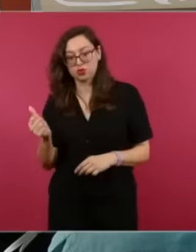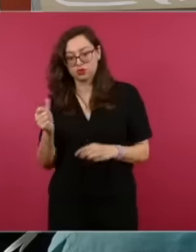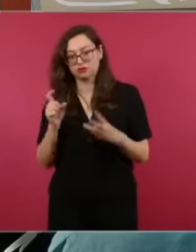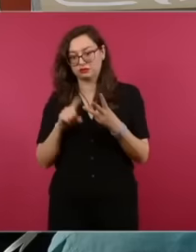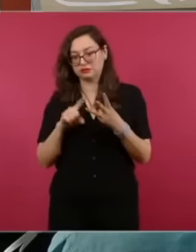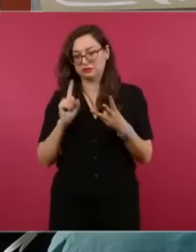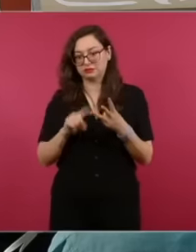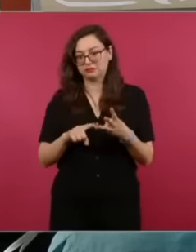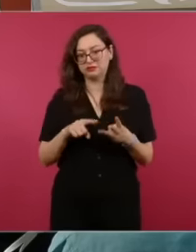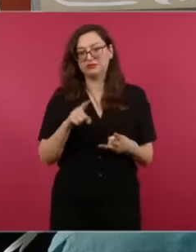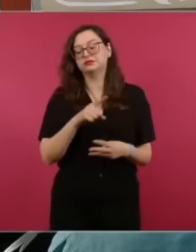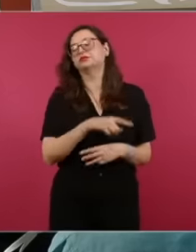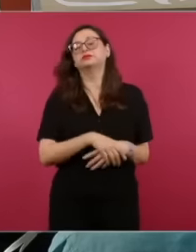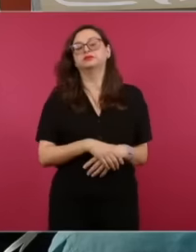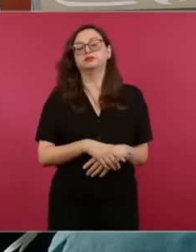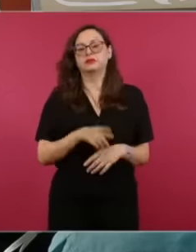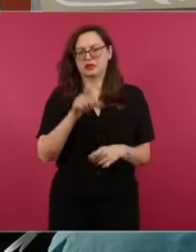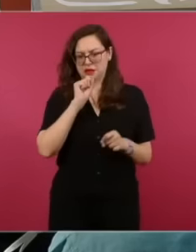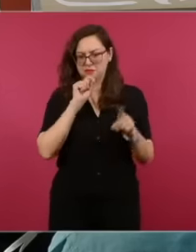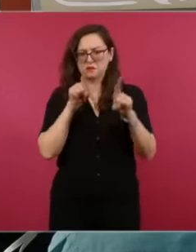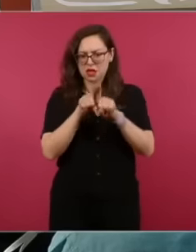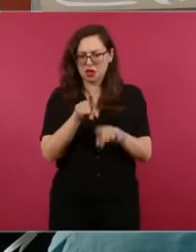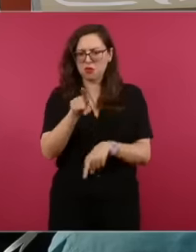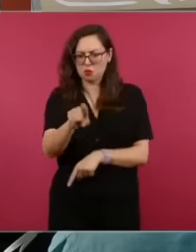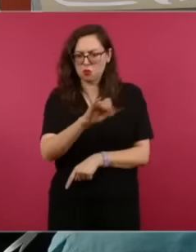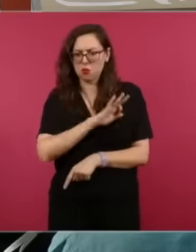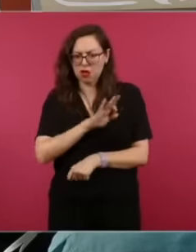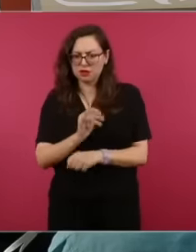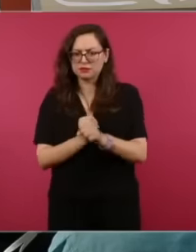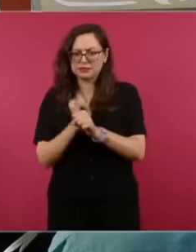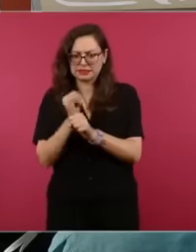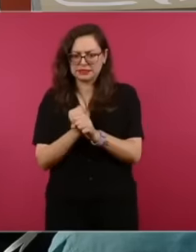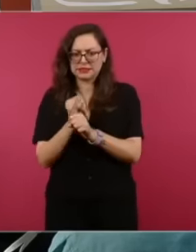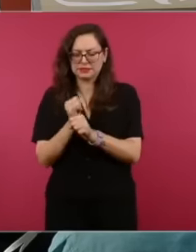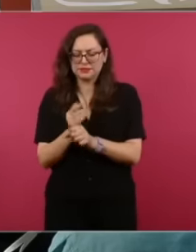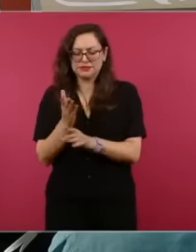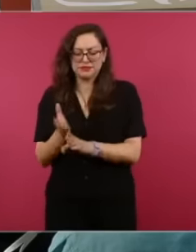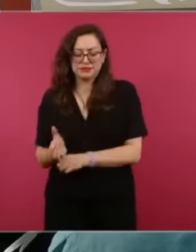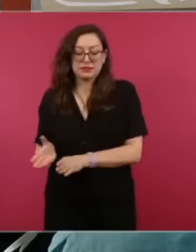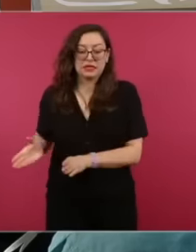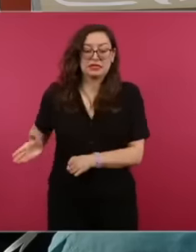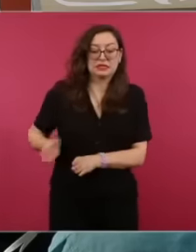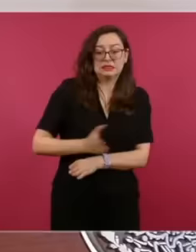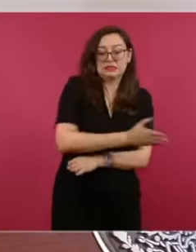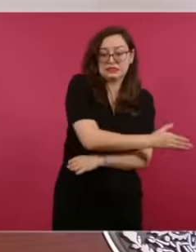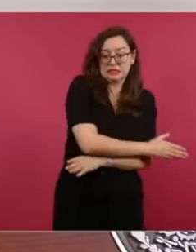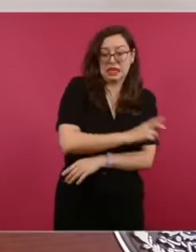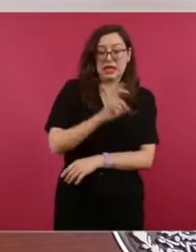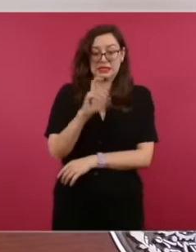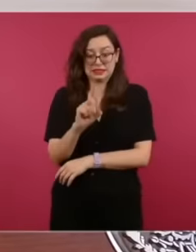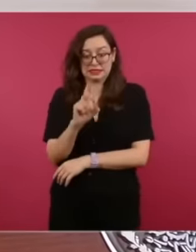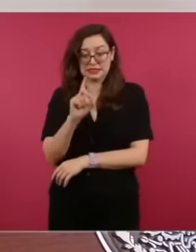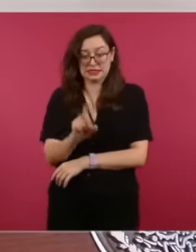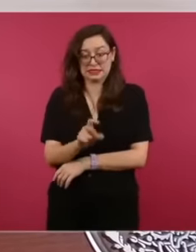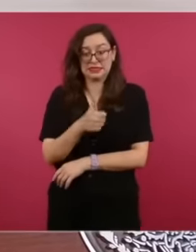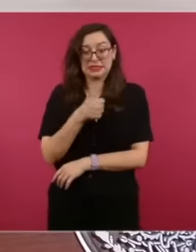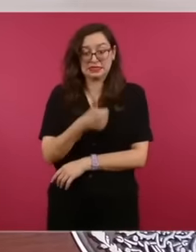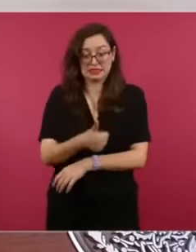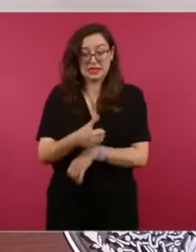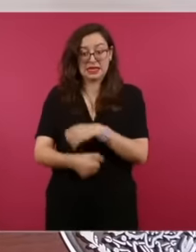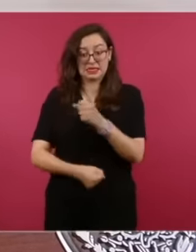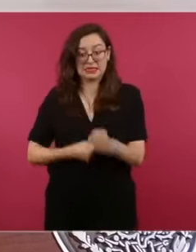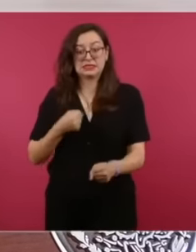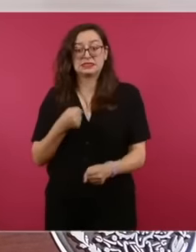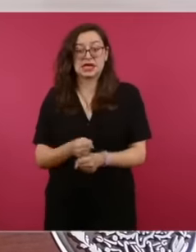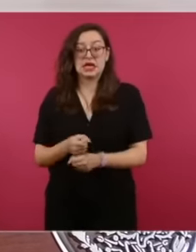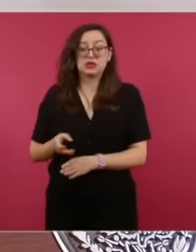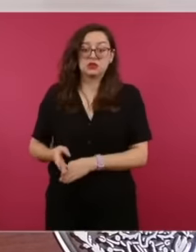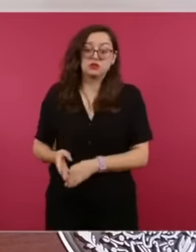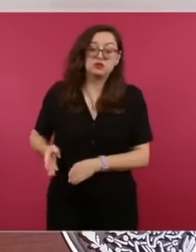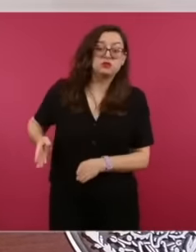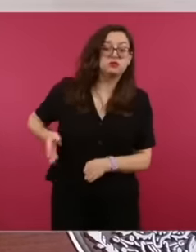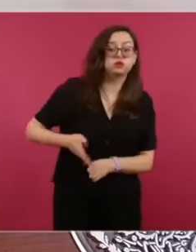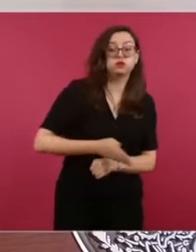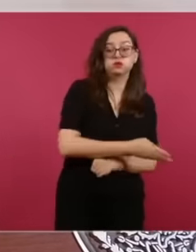six-year term and you can look for it in six-year terms 36 years. Hey, the previous governments